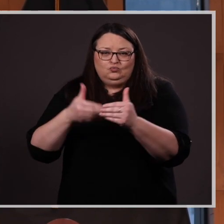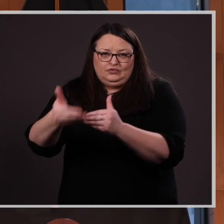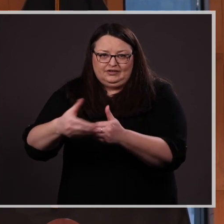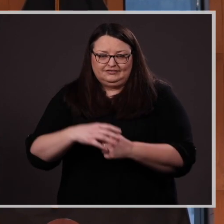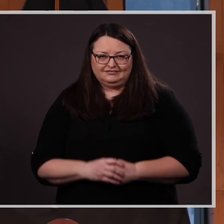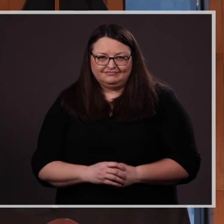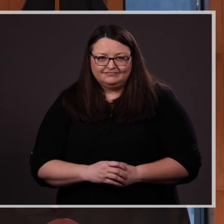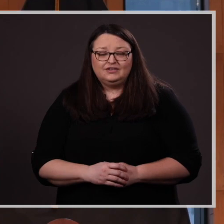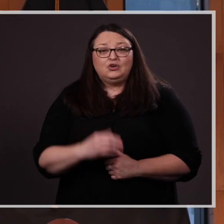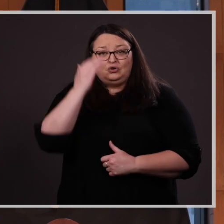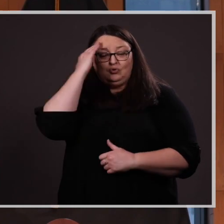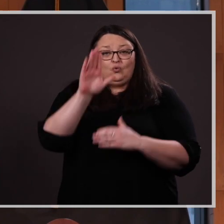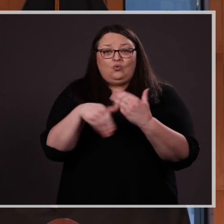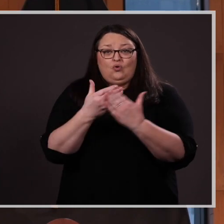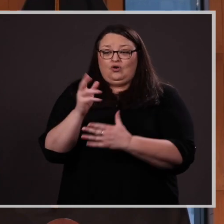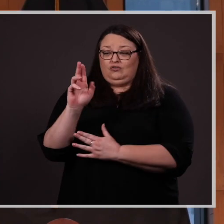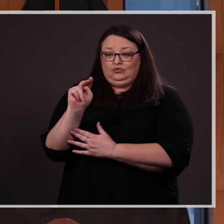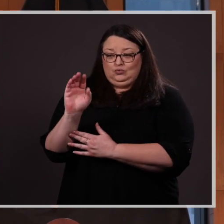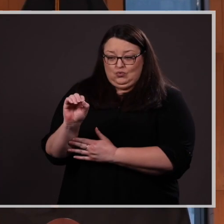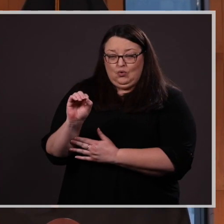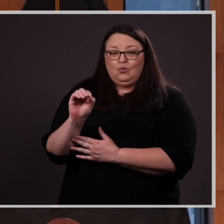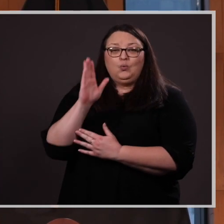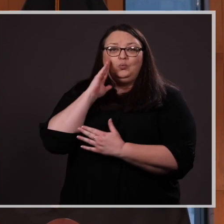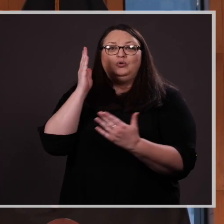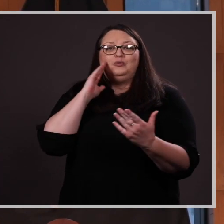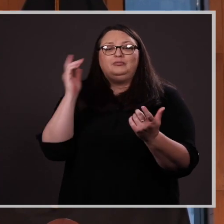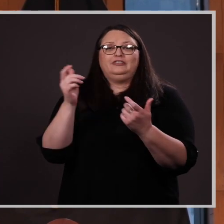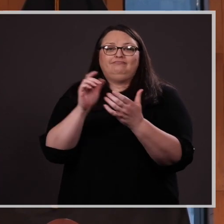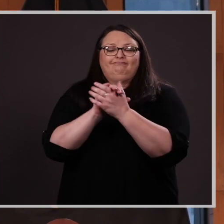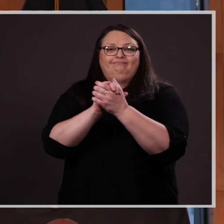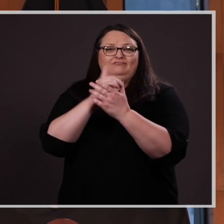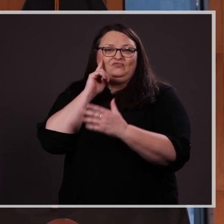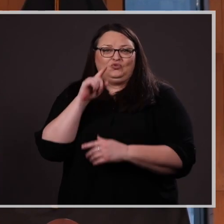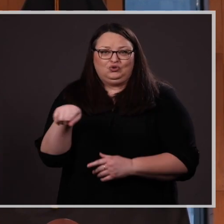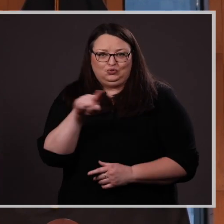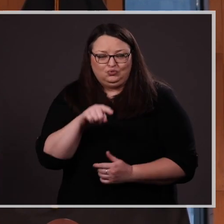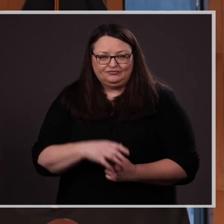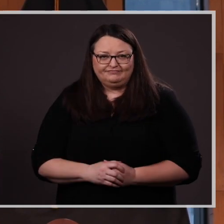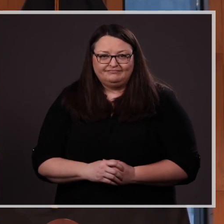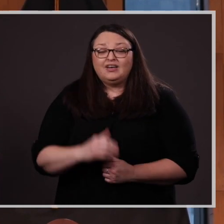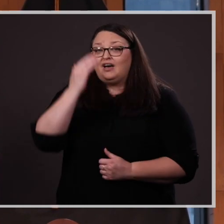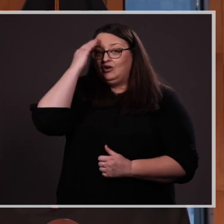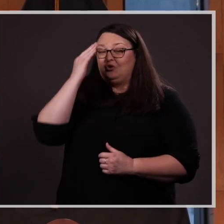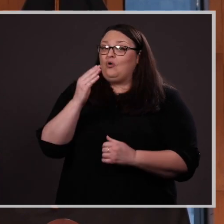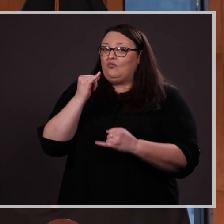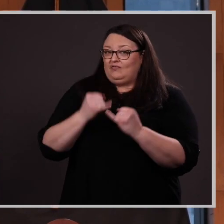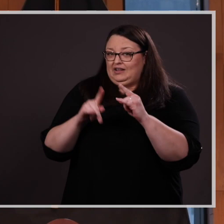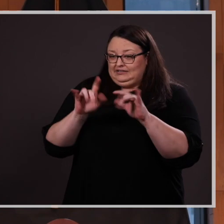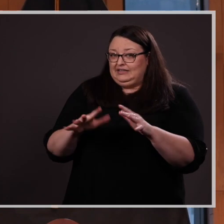And know that all of UNO will be cheering for you. I know finals are still coming and